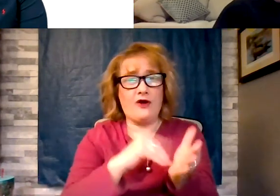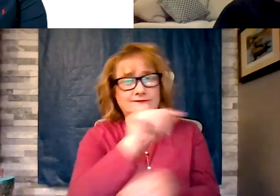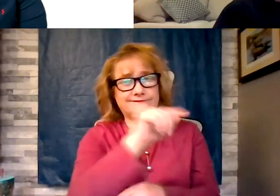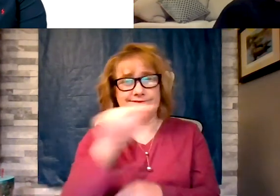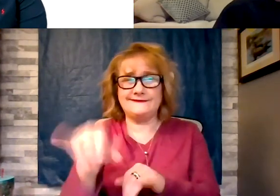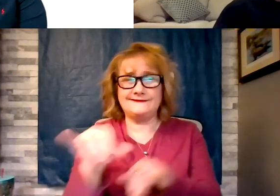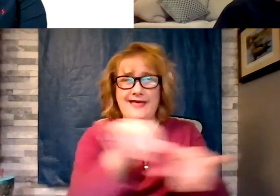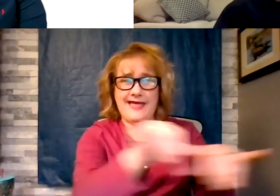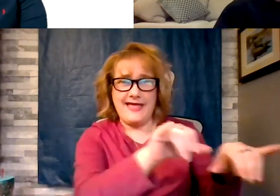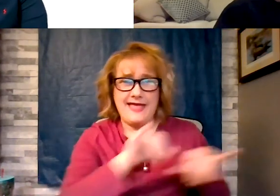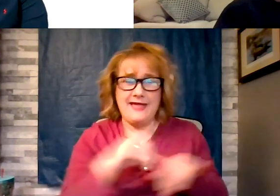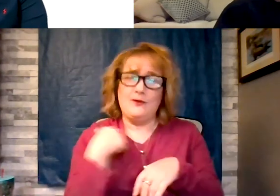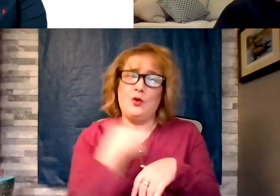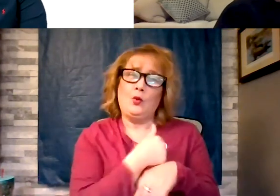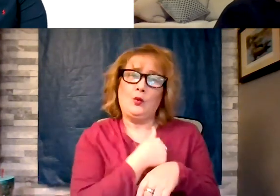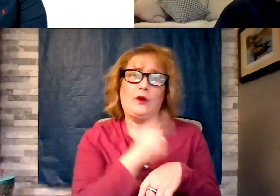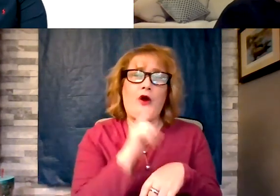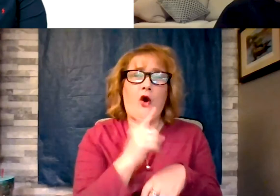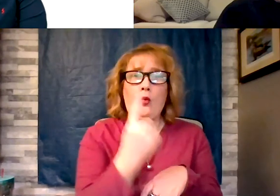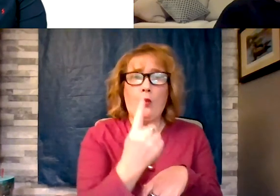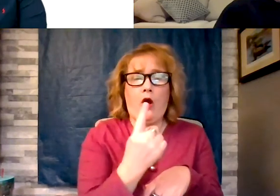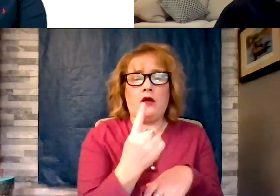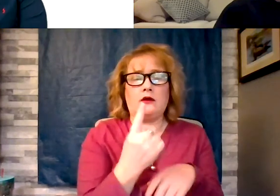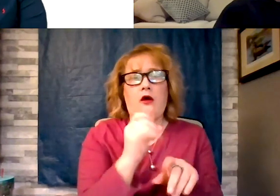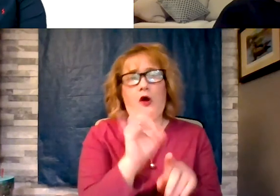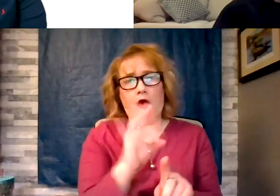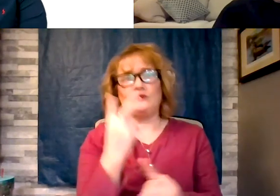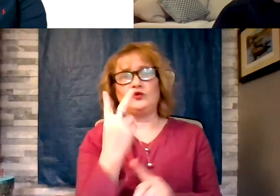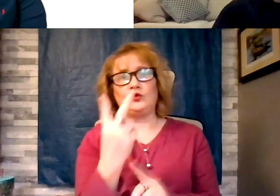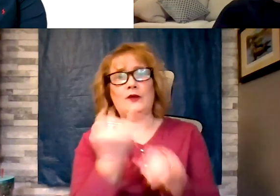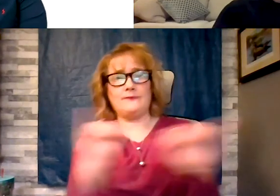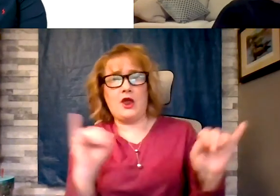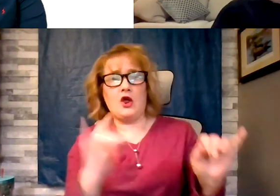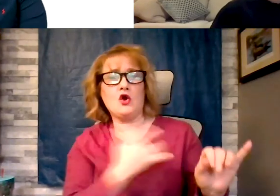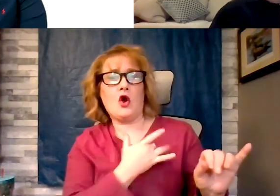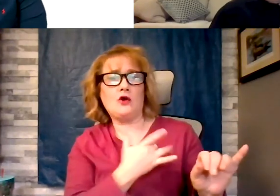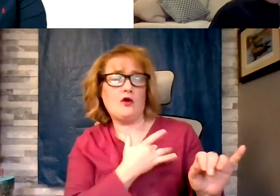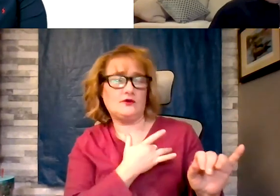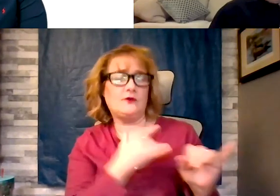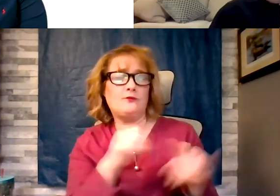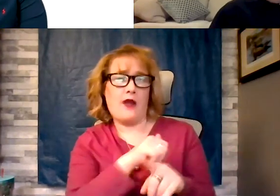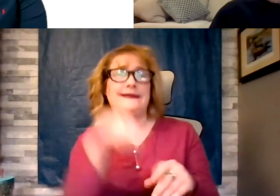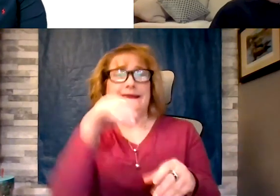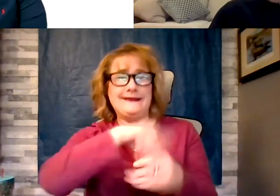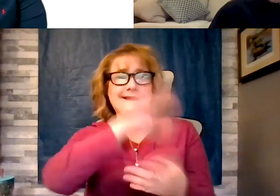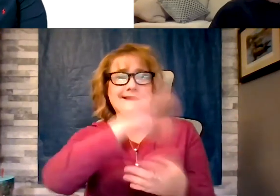independent cardiology practice at thises the central Arkansas. The other 150 cardiologists work